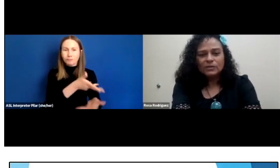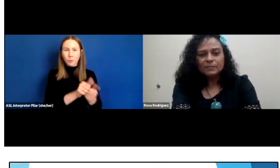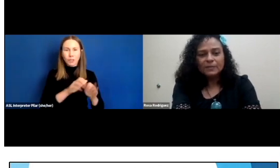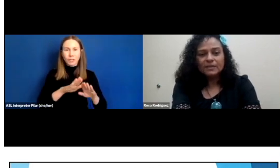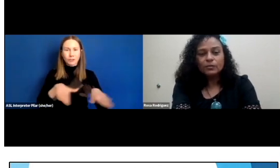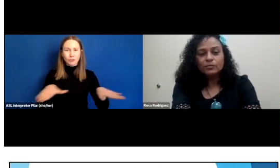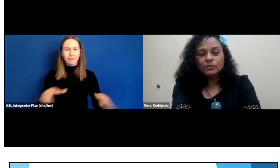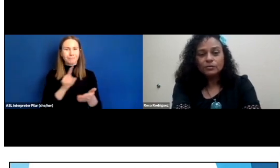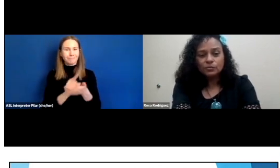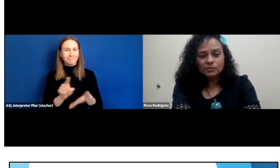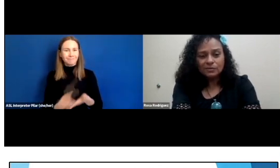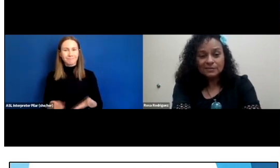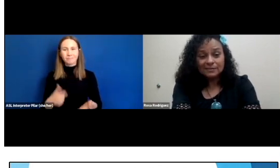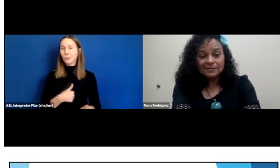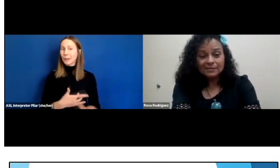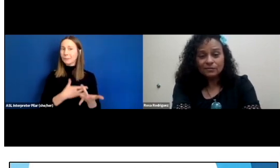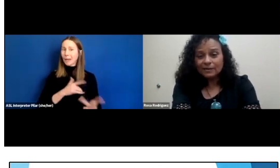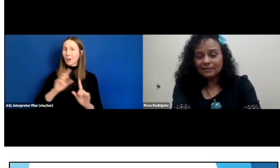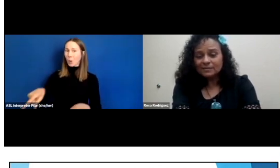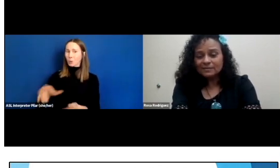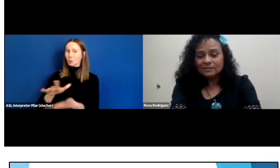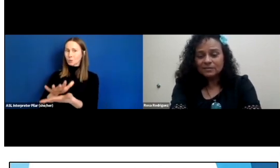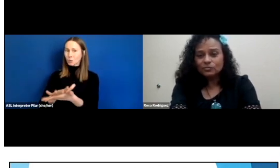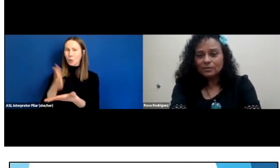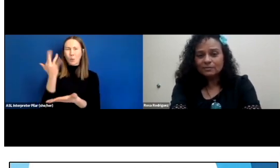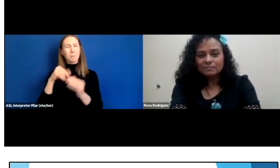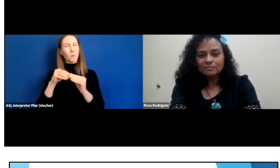We typically go to the schools because it's easier to access the children.